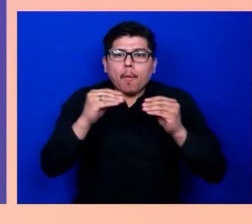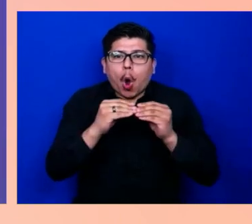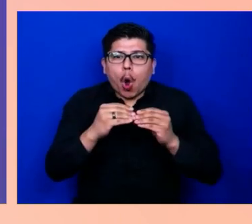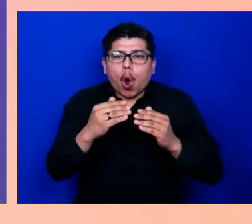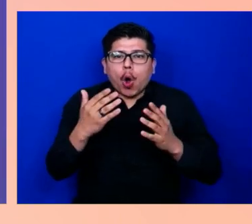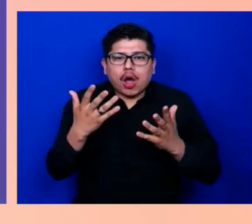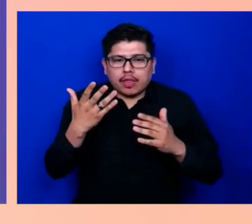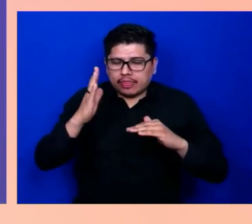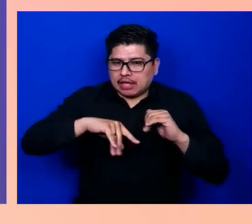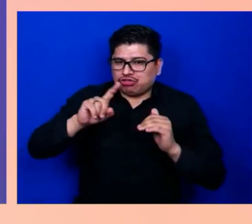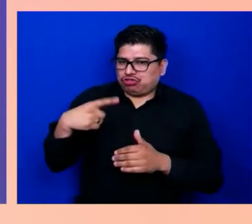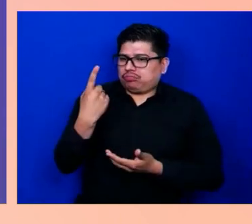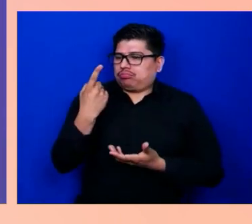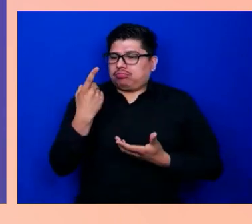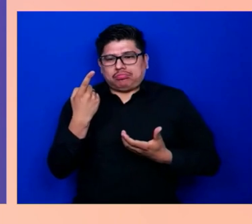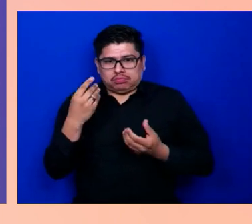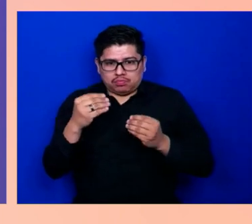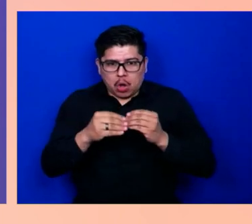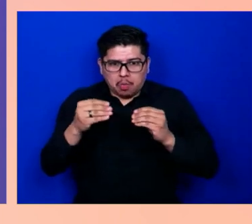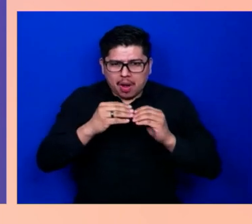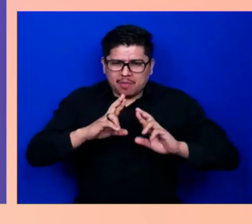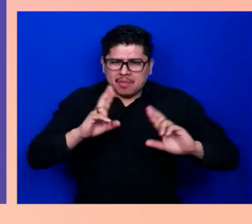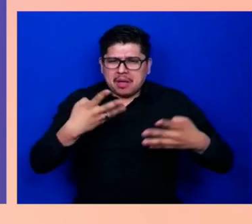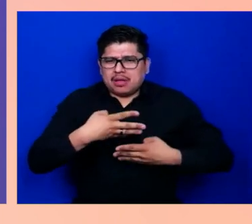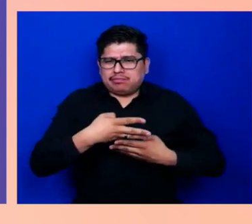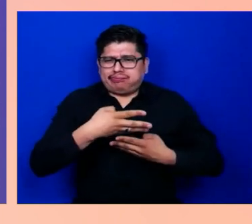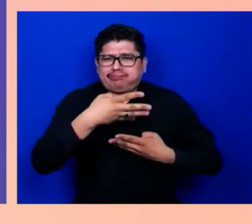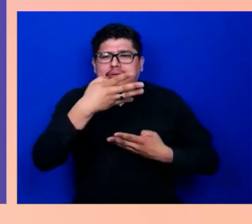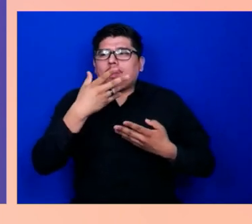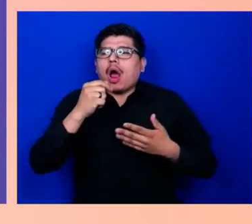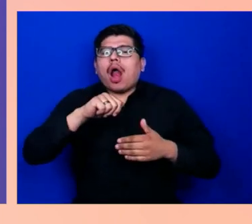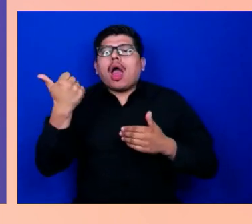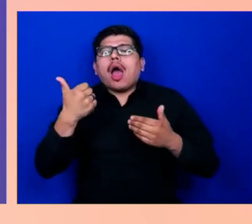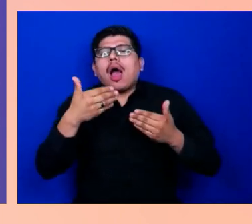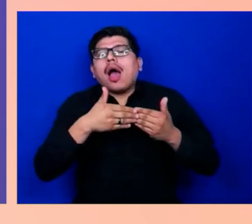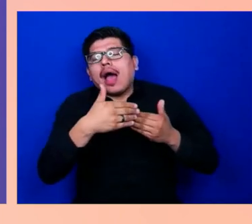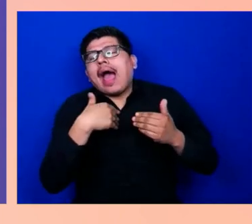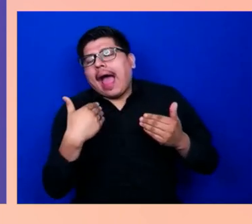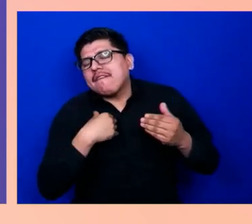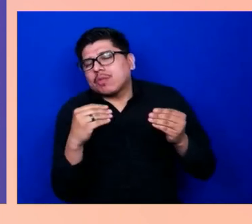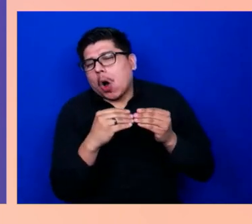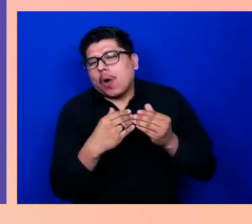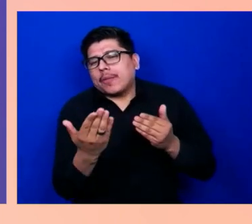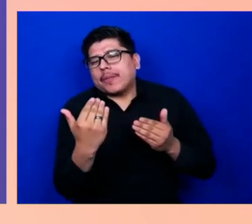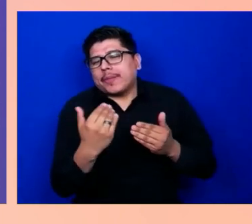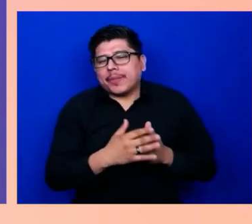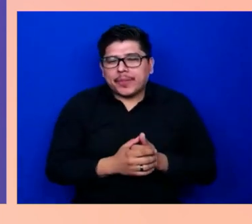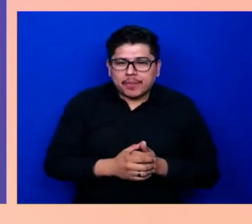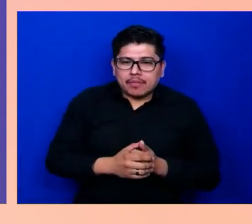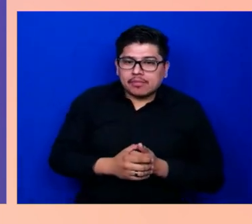What else is coming up? Yeah. Looking at the future, we're definitely looking towards Android so we can